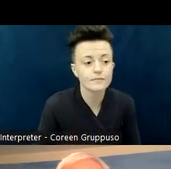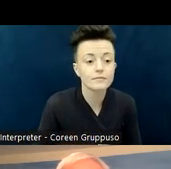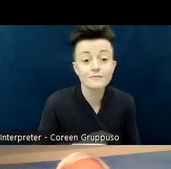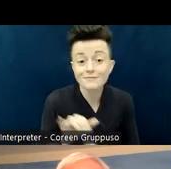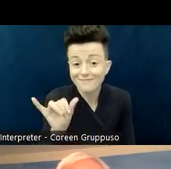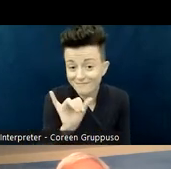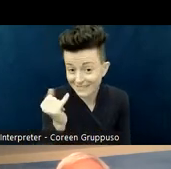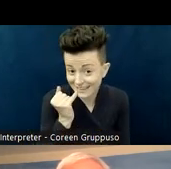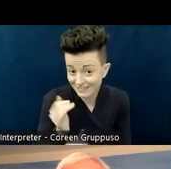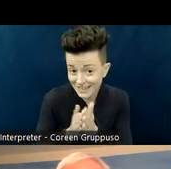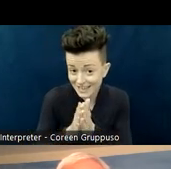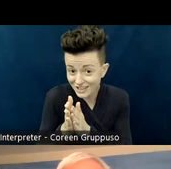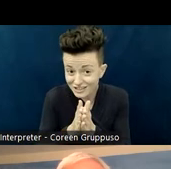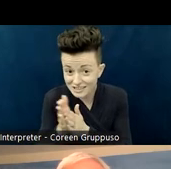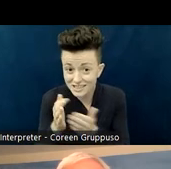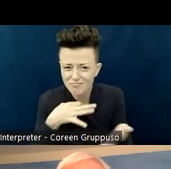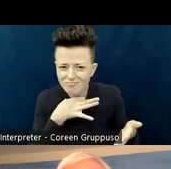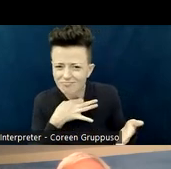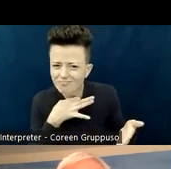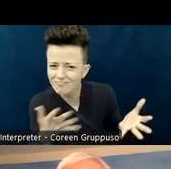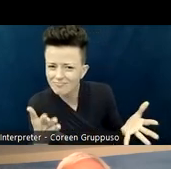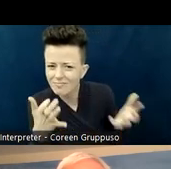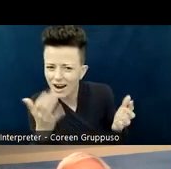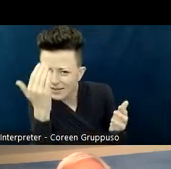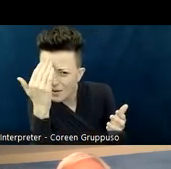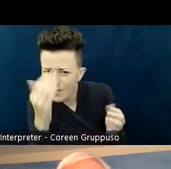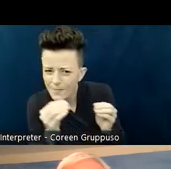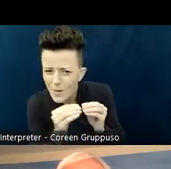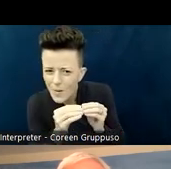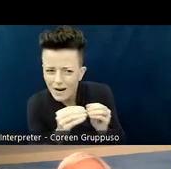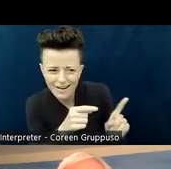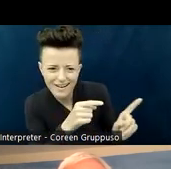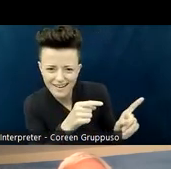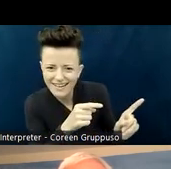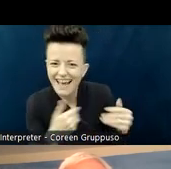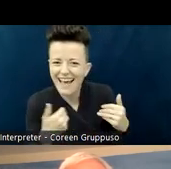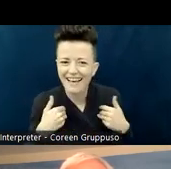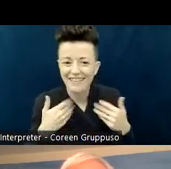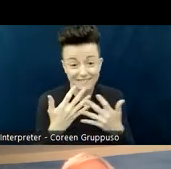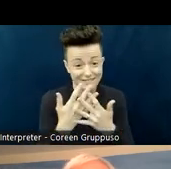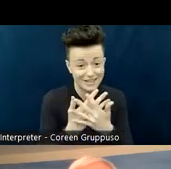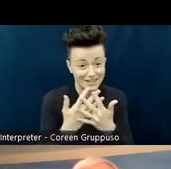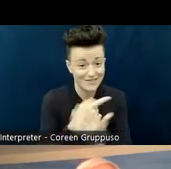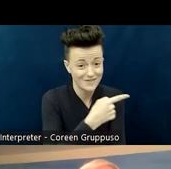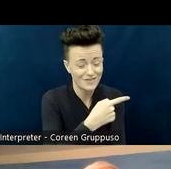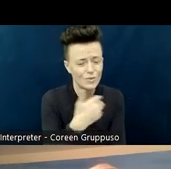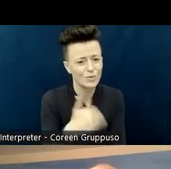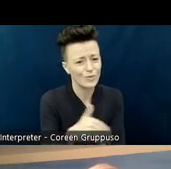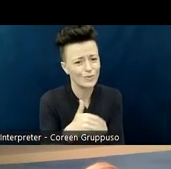to find out a bit more about this book, "My Body Is Not a Prayer Request," watch this trailer. It's a wonderful trailer where Amy shares a bit more